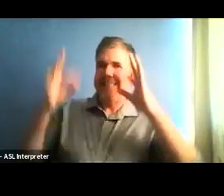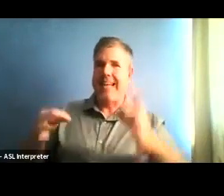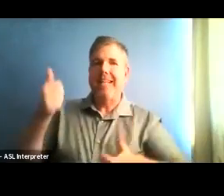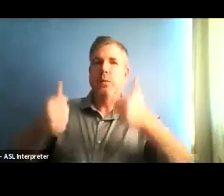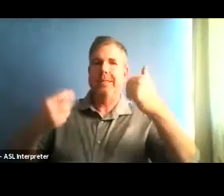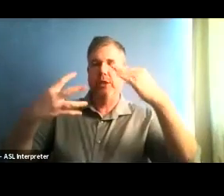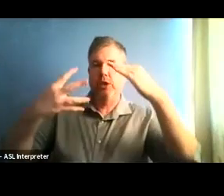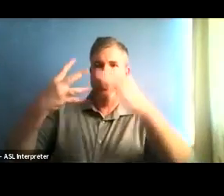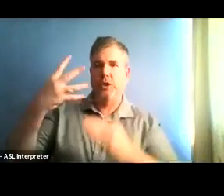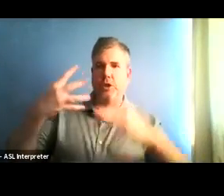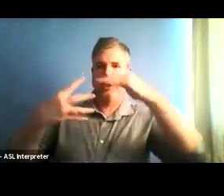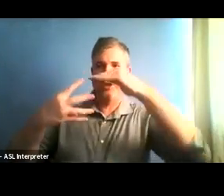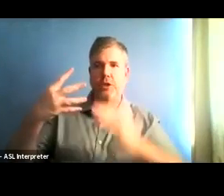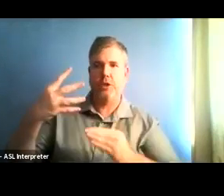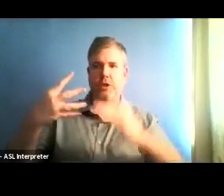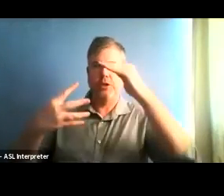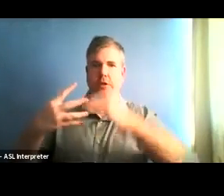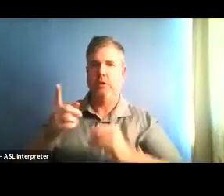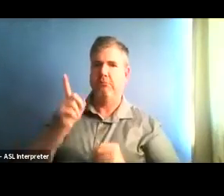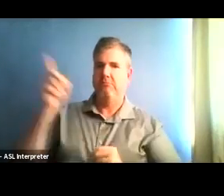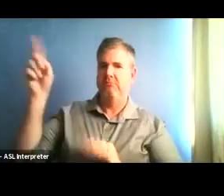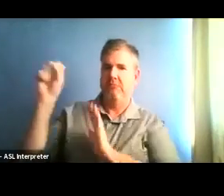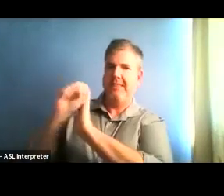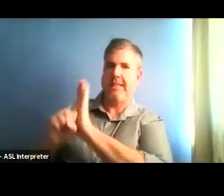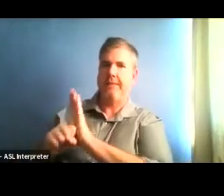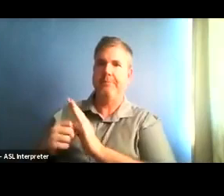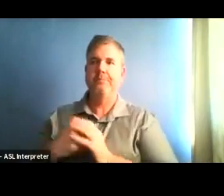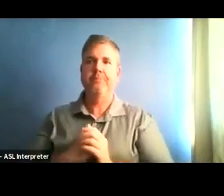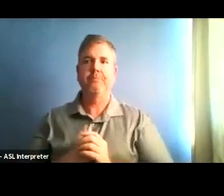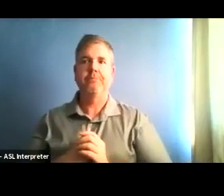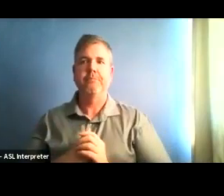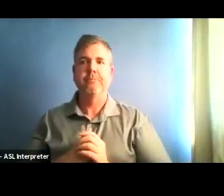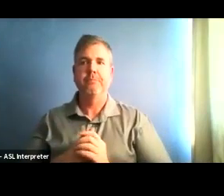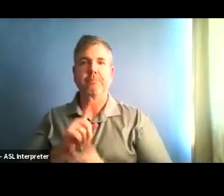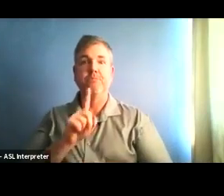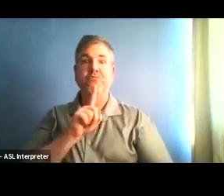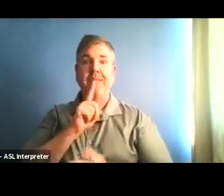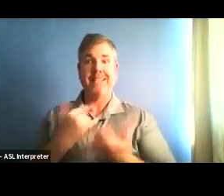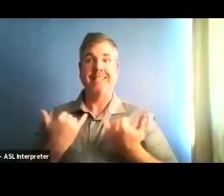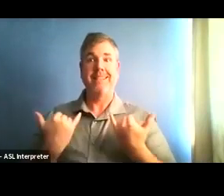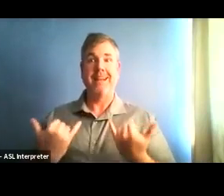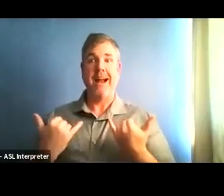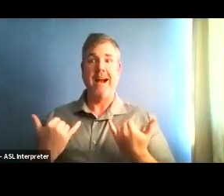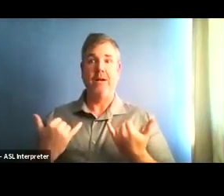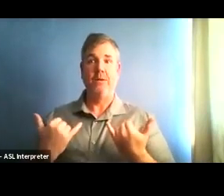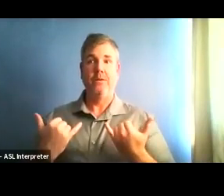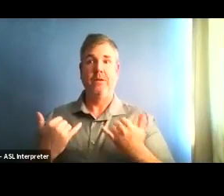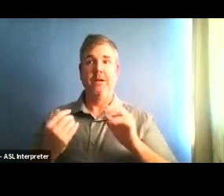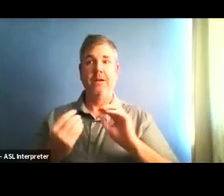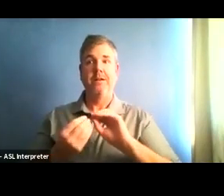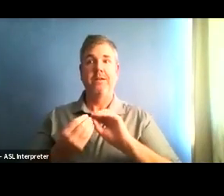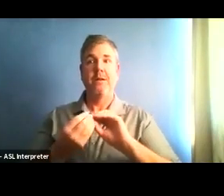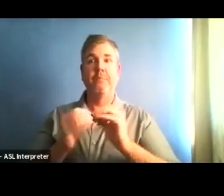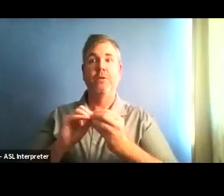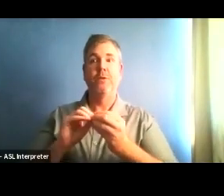We're currently actually at nine point eight. Cases per hundred thousand per day.